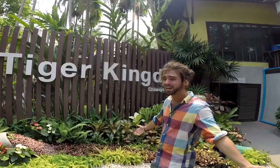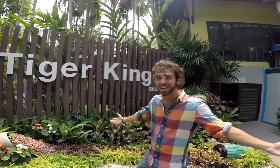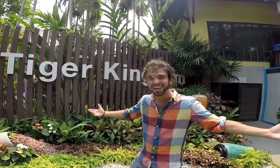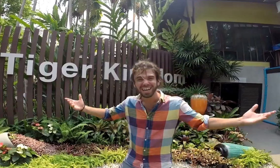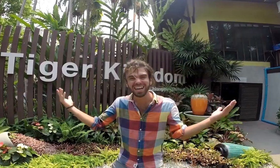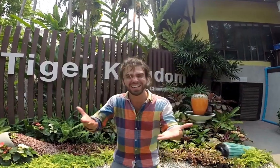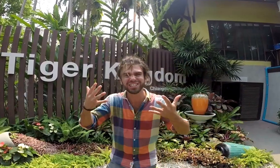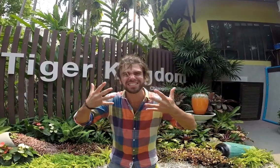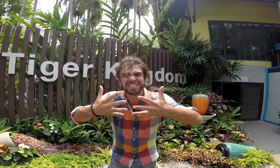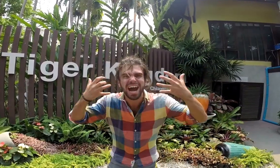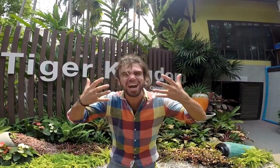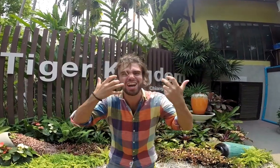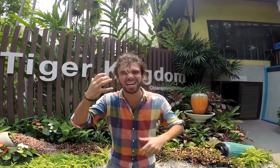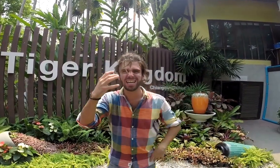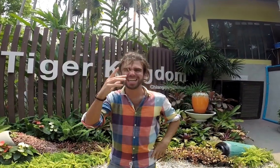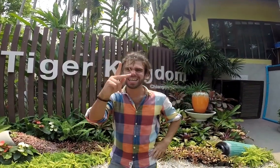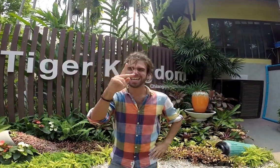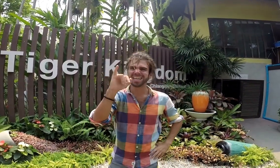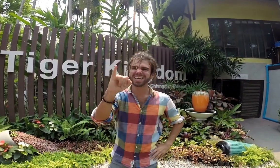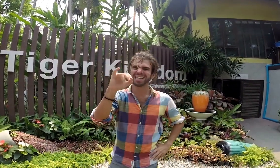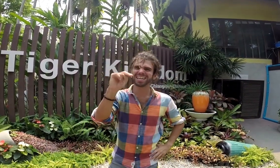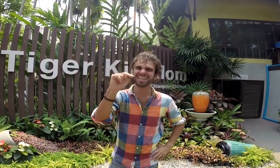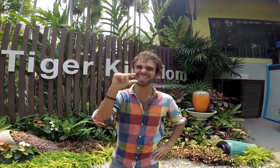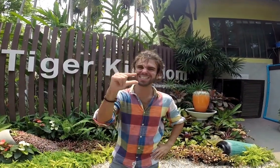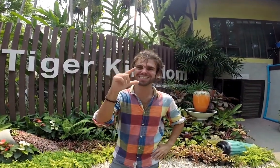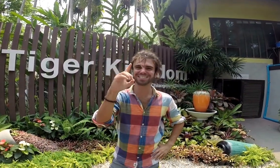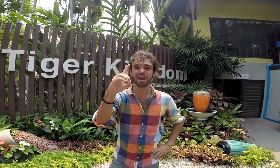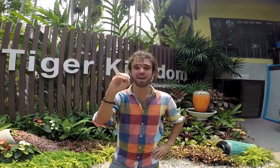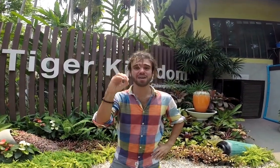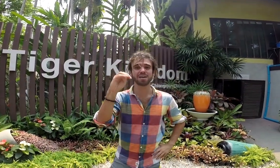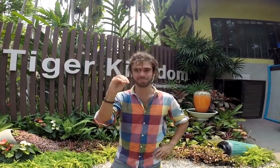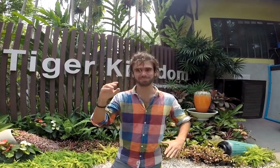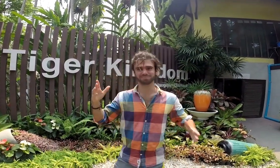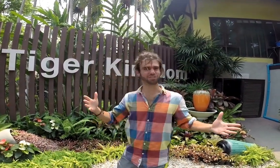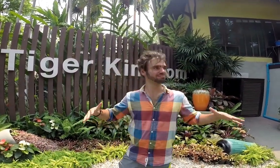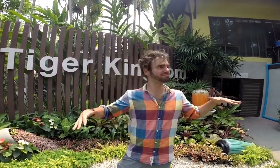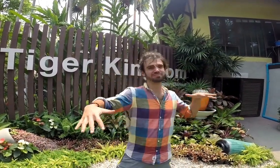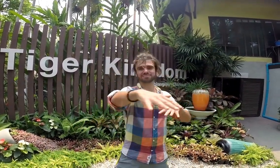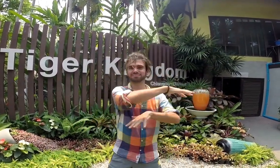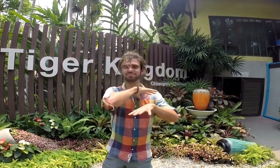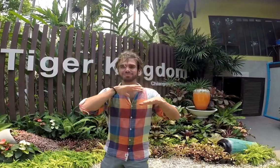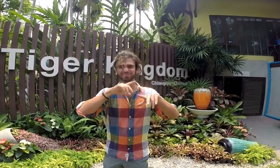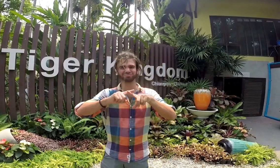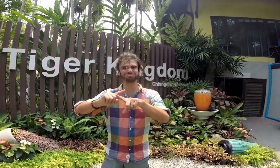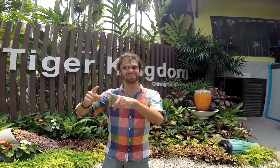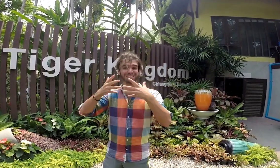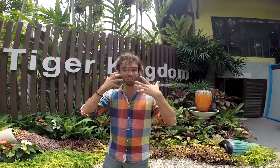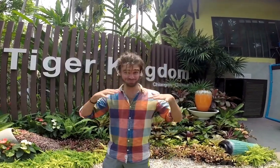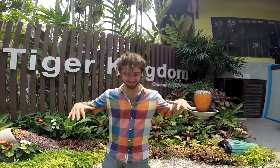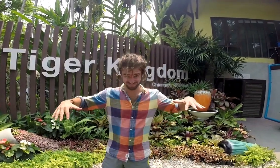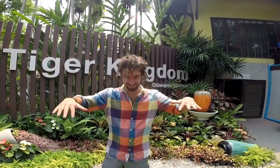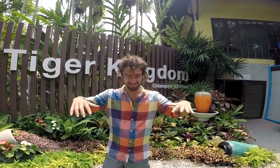I'm here at Tiger Kingdom They have different kinds of tigers here.